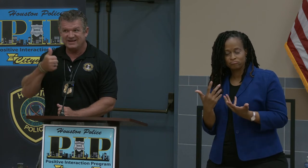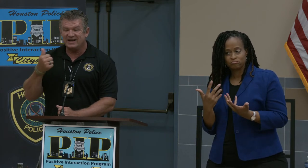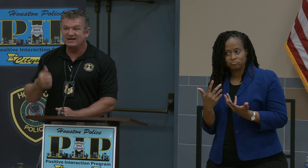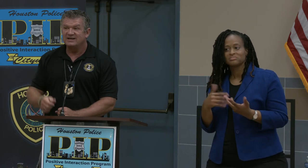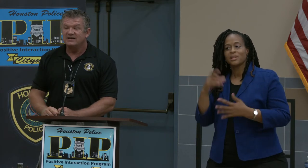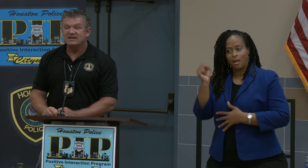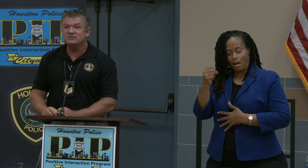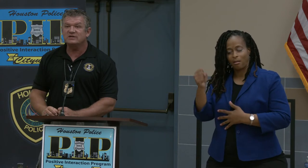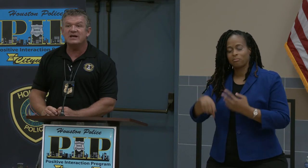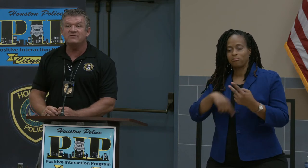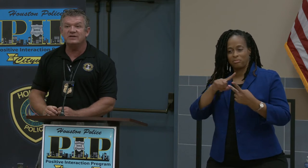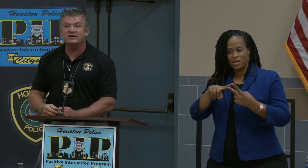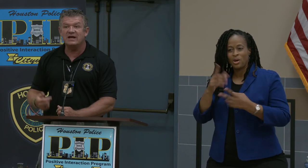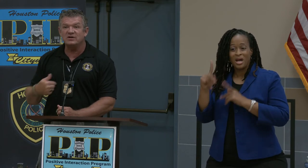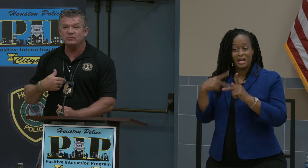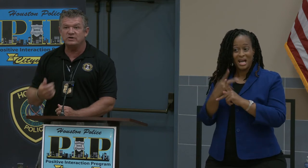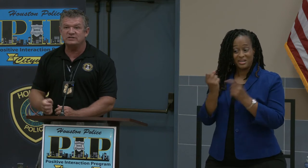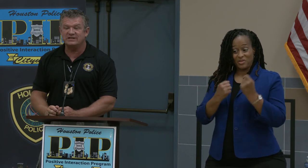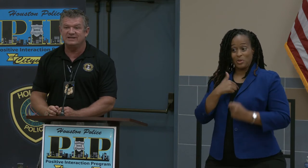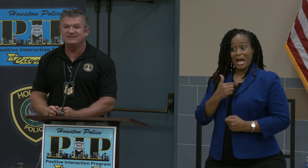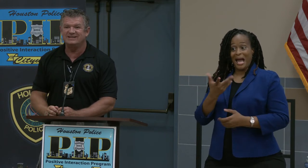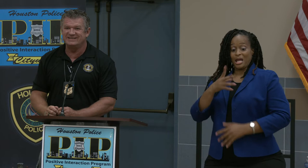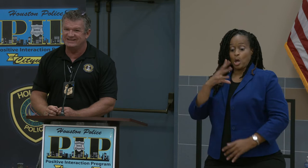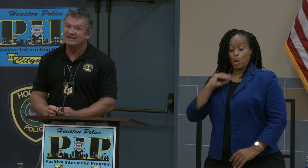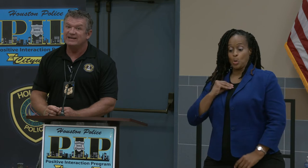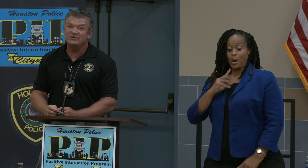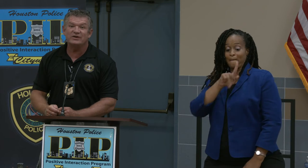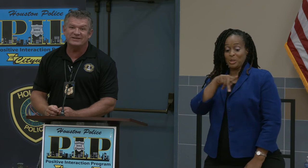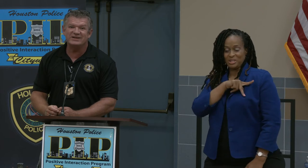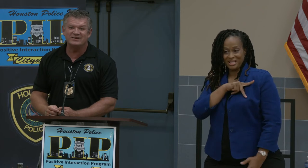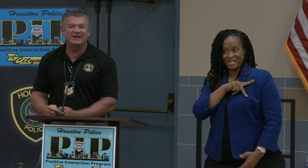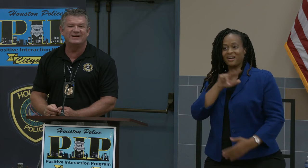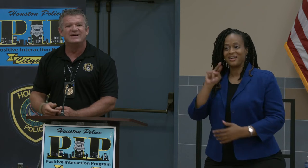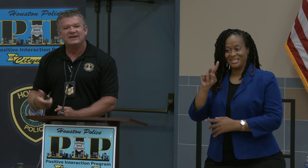Yeah, guess what kind of vehicle I own personally? A Toyota Tundra.